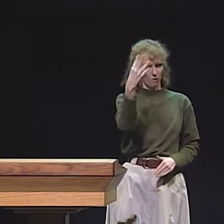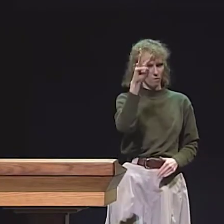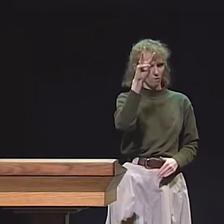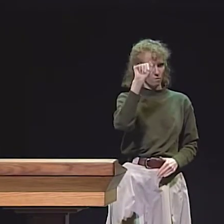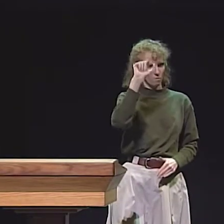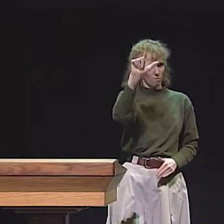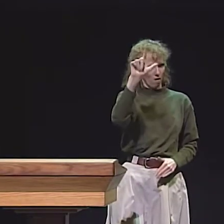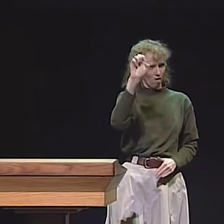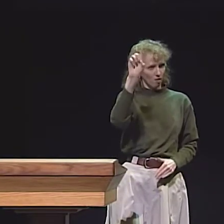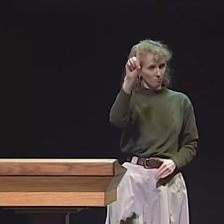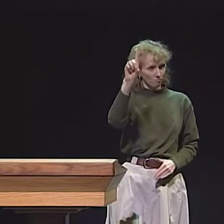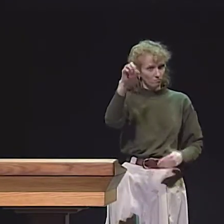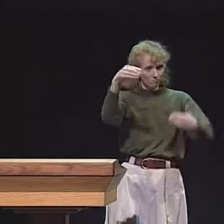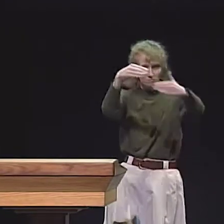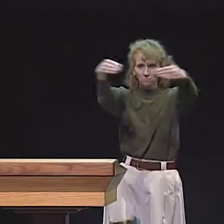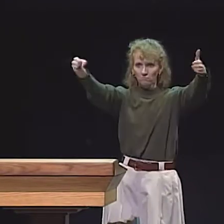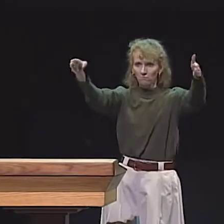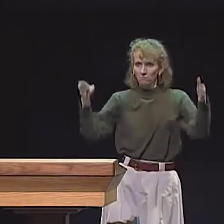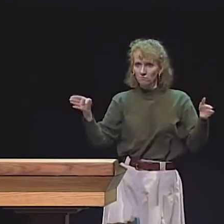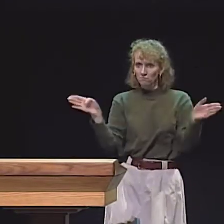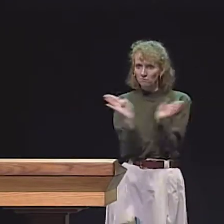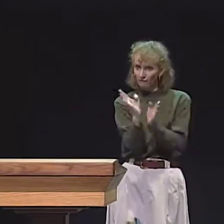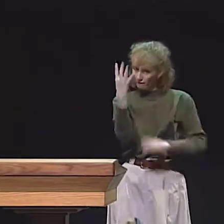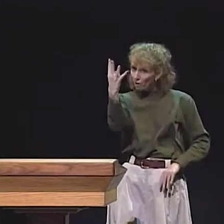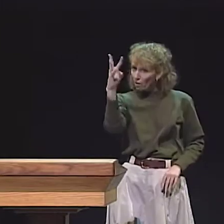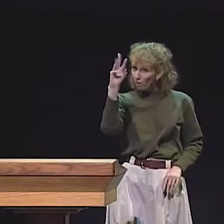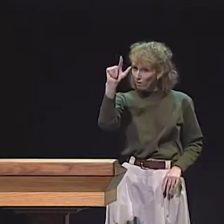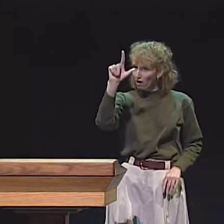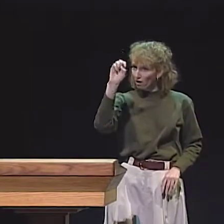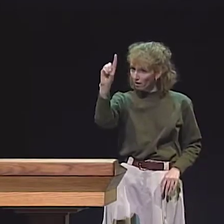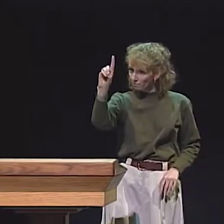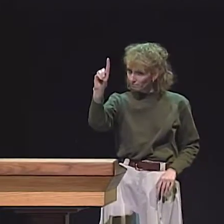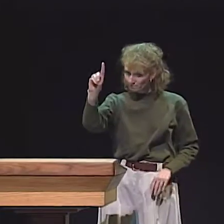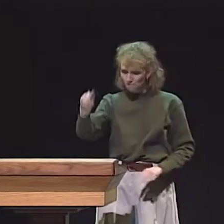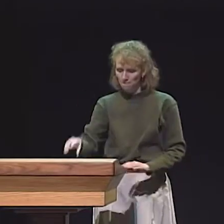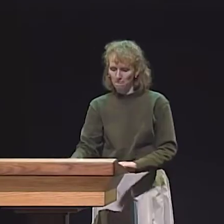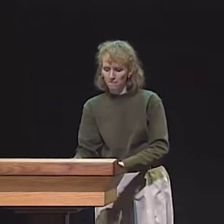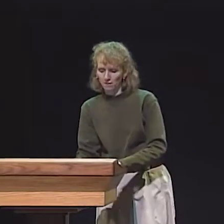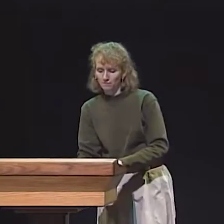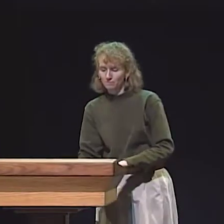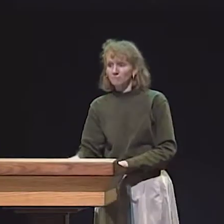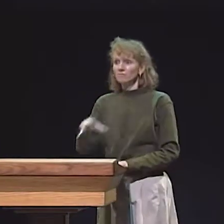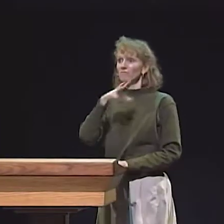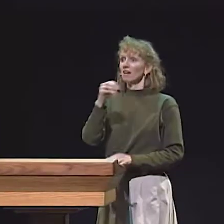AND THAT LAB, IT HAS 4 WALLS AND IT-- LET ME TELL YOU WHAT IT PHYSICALLY LOOKS LIKE.